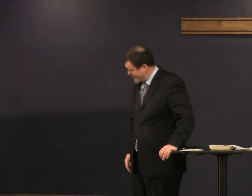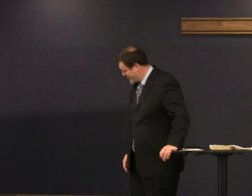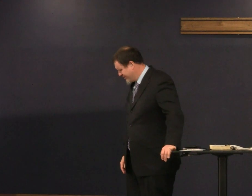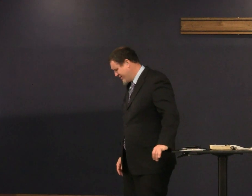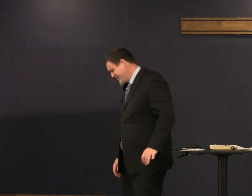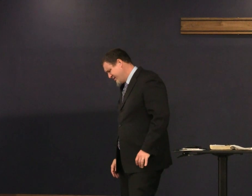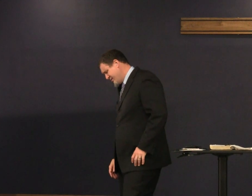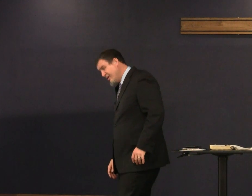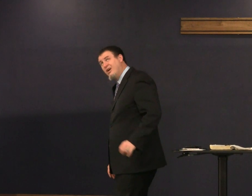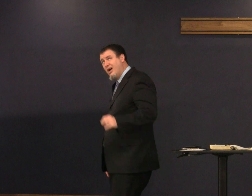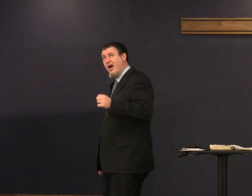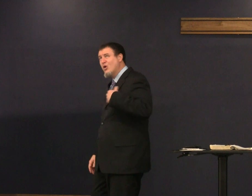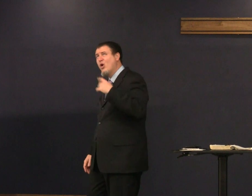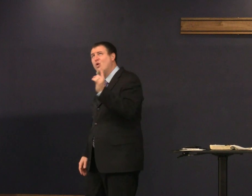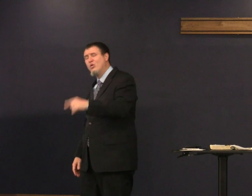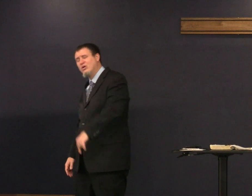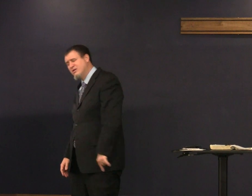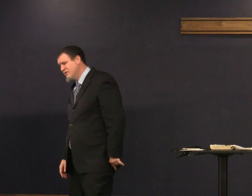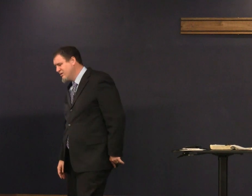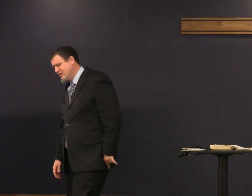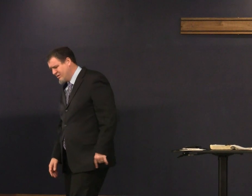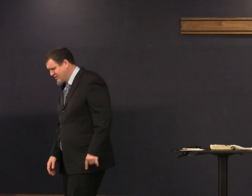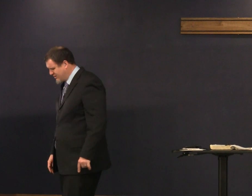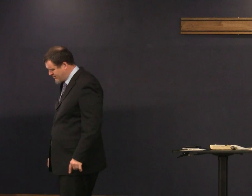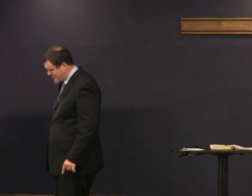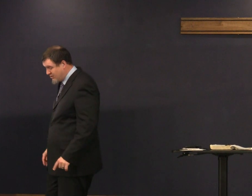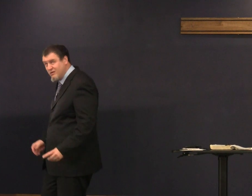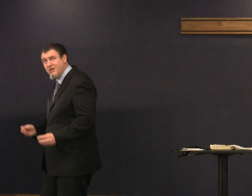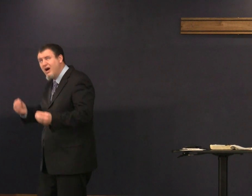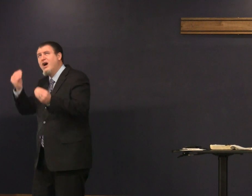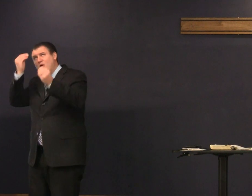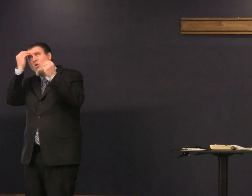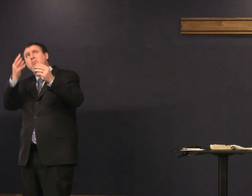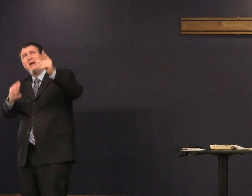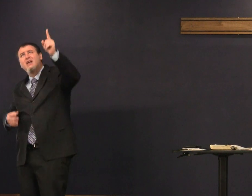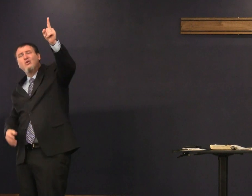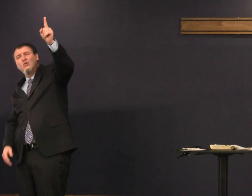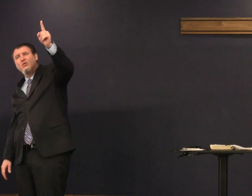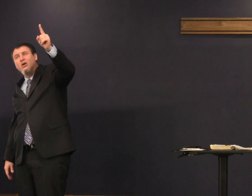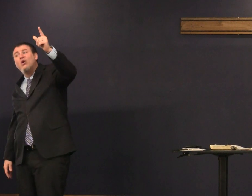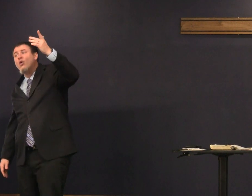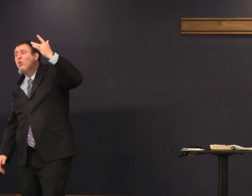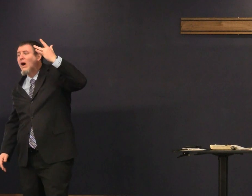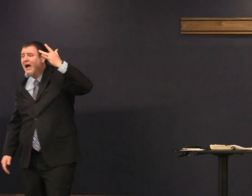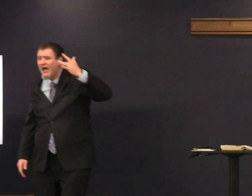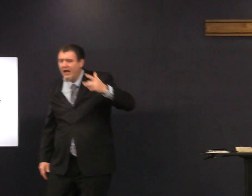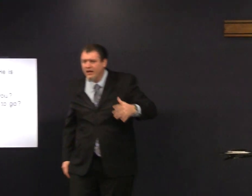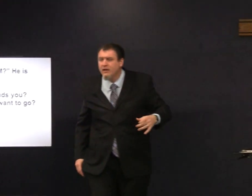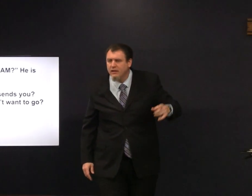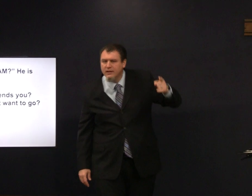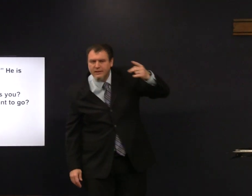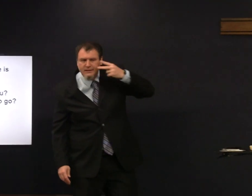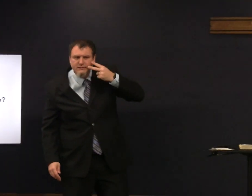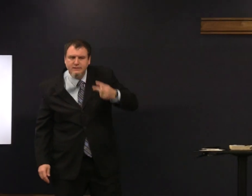God said go he said okay I'll go I'll obey you why